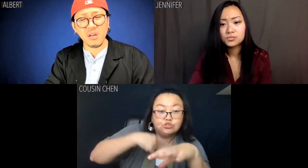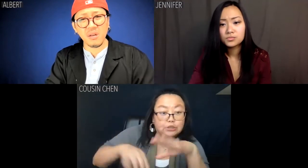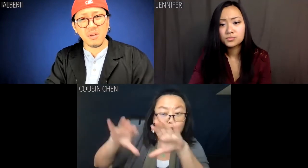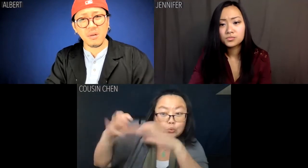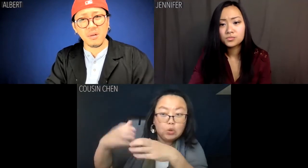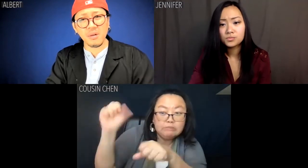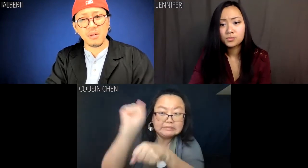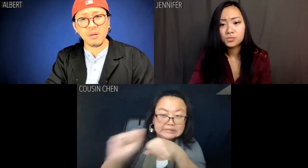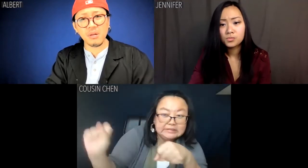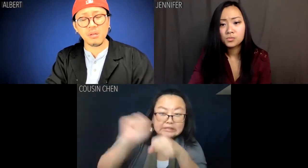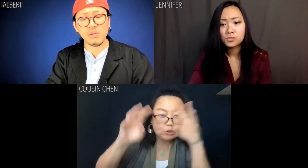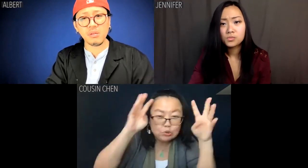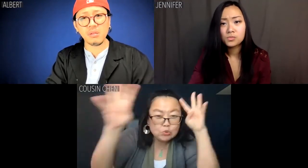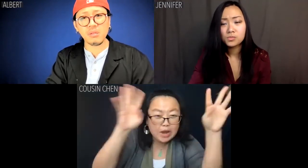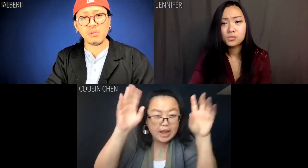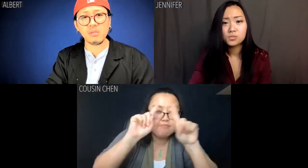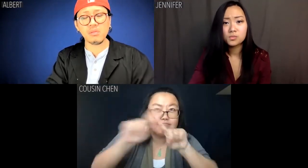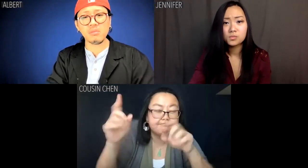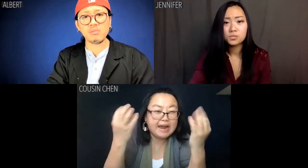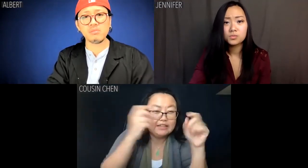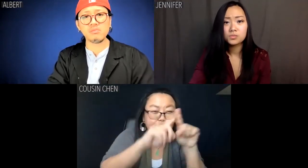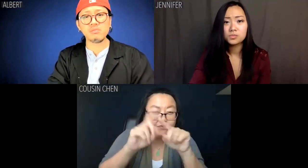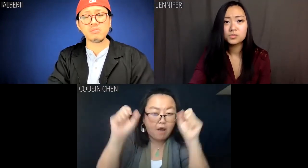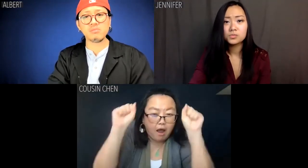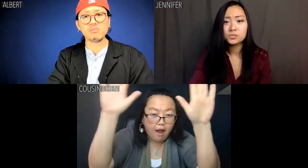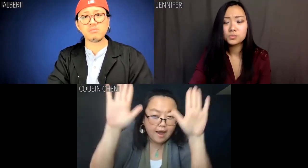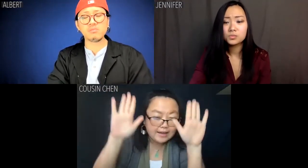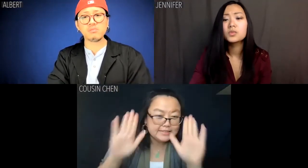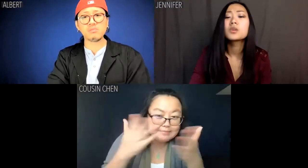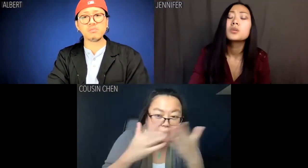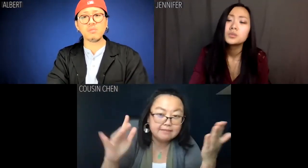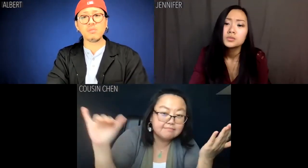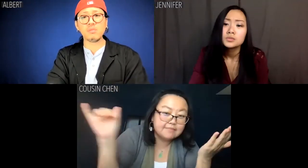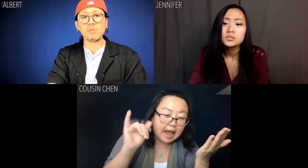The Chinese capacity for endurance creates great things